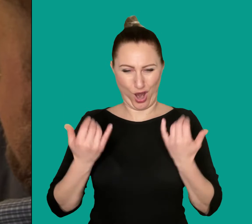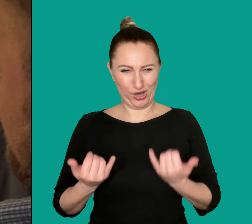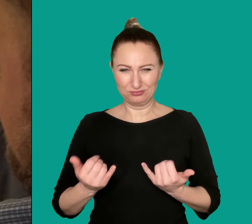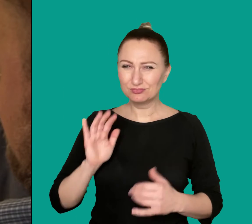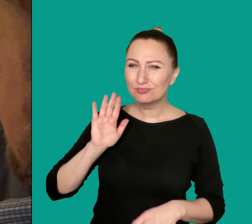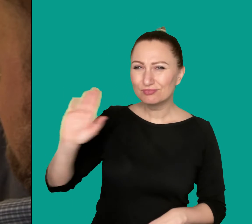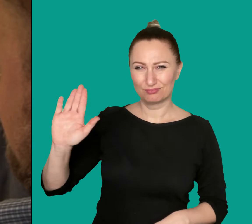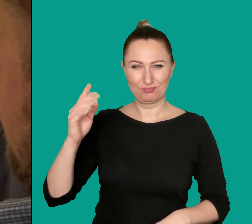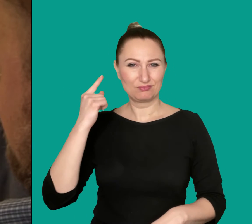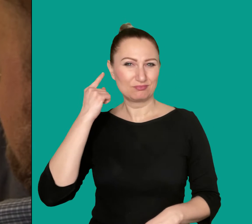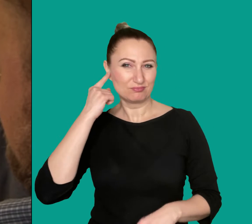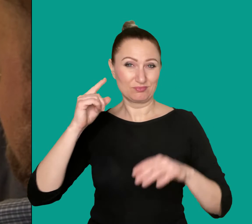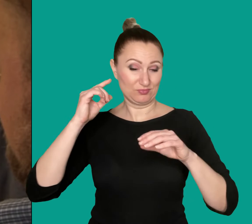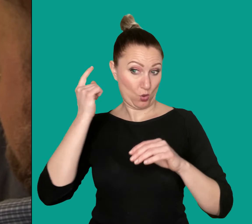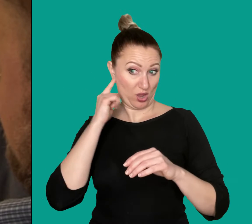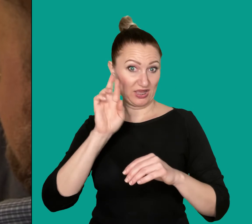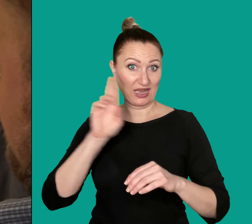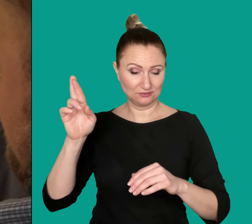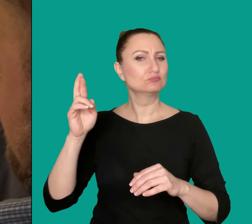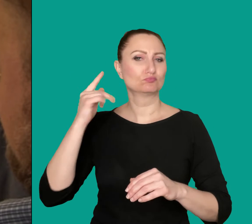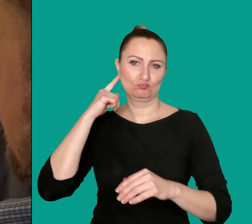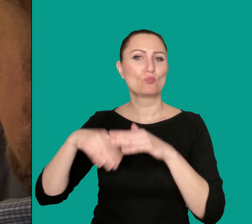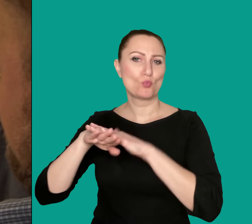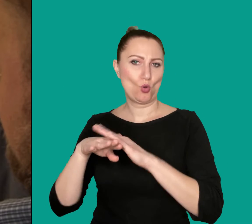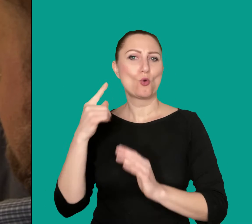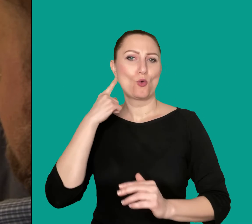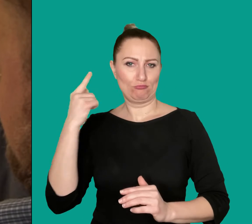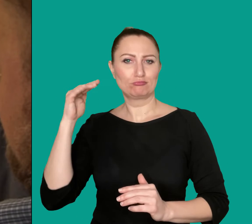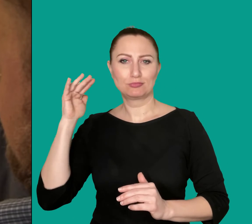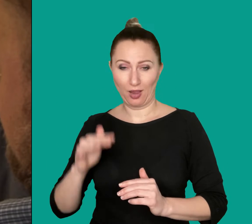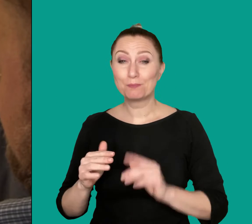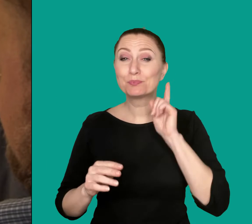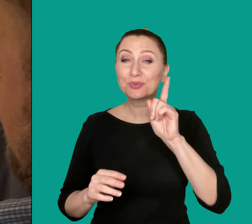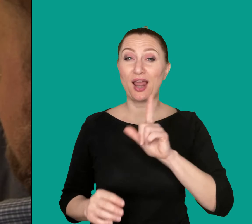Today Ondřej has lost all hearing in his right ear